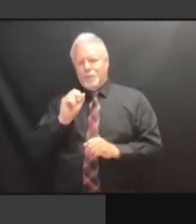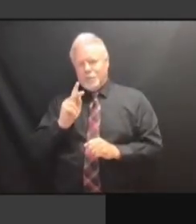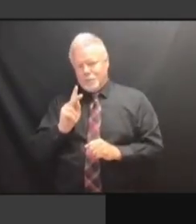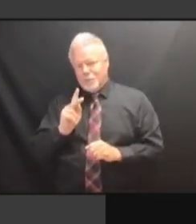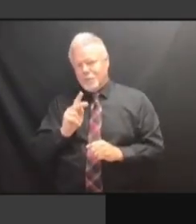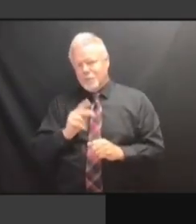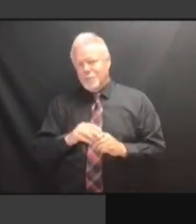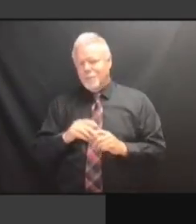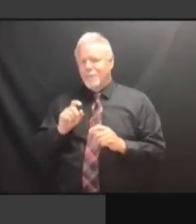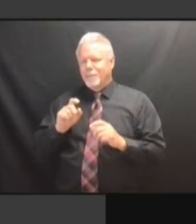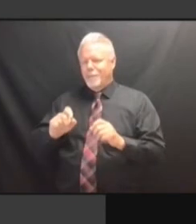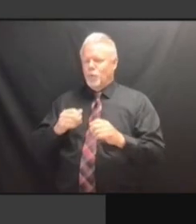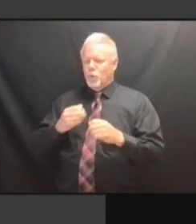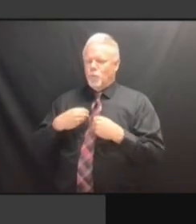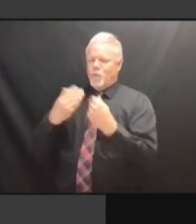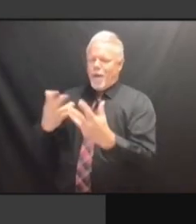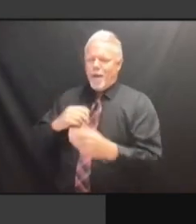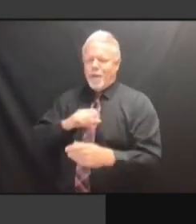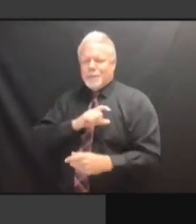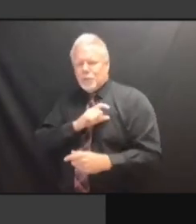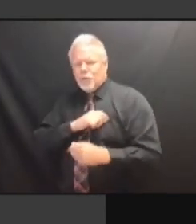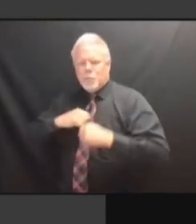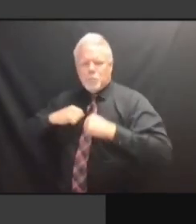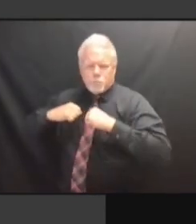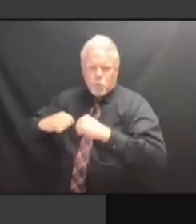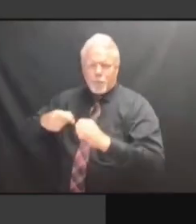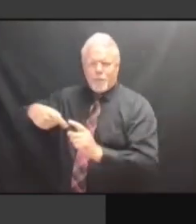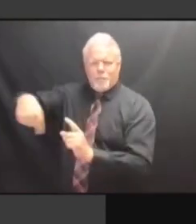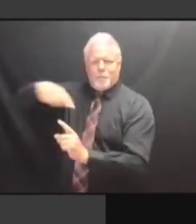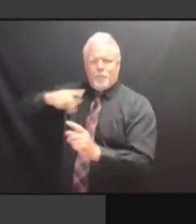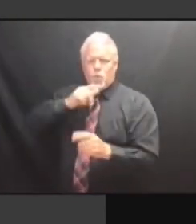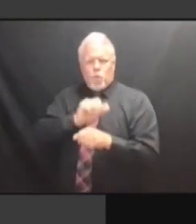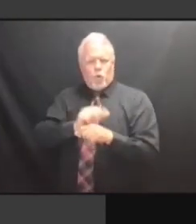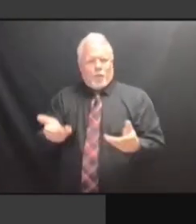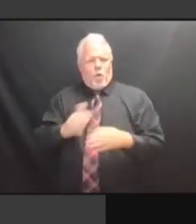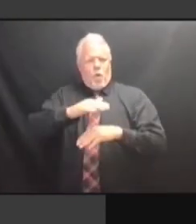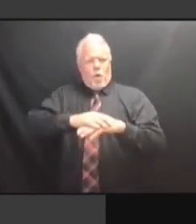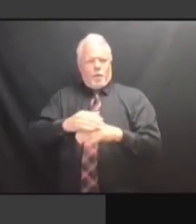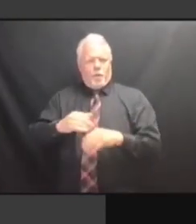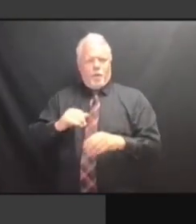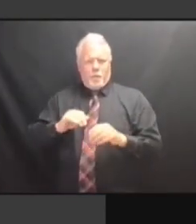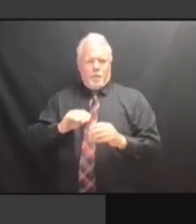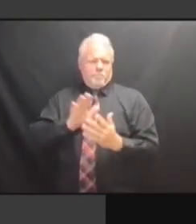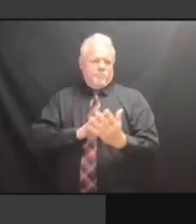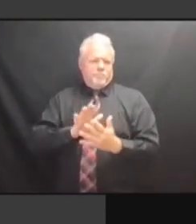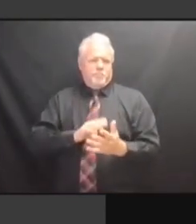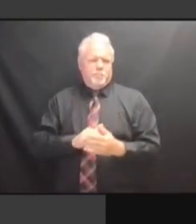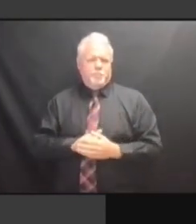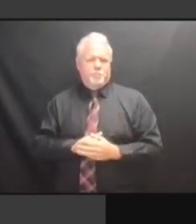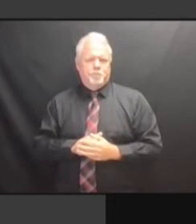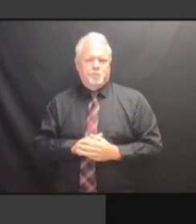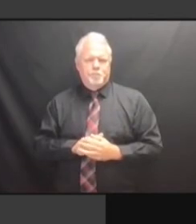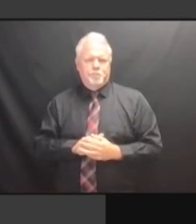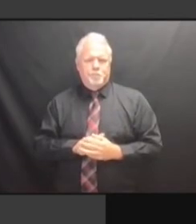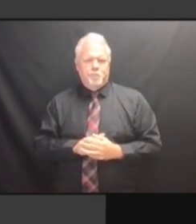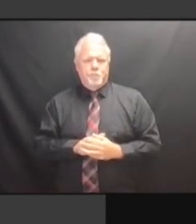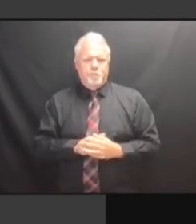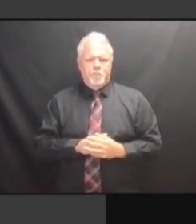THEY COULD DO SOME REVIEWS. THEY COULD DO SOME REVIEWS. BUT THEY COULD DO SOME REVIEWS. BUT THEY THEY COULD DO SOME REVIEWS. BUT THEY STILL THEY COULD DO SOME REVIEWS. BUT THEY STILL HAD THEY COULD DO SOME REVIEWS. BUT THEY STILL HAD TO THEY COULD DO SOME REVIEWS. BUT THEY STILL HAD TO HAVE BUT THEY STILL HAD TO HAVE BUT THEY STILL HAD TO HAVE ACCESS BUT THEY STILL HAD TO HAVE ACCESS TO BUT THEY STILL HAD TO HAVE ACCESS TO A BUT THEY STILL HAD TO HAVE ACCESS TO A LOT BUT THEY STILL HAD TO HAVE ACCESS TO A LOT OF BUT THEY STILL HAD TO HAVE ACCESS TO A LOT OF THE BUT THEY STILL HAD TO HAVE ACCESS TO A LOT OF THE DOCUMENTS ACCESS TO A LOT OF THE DOCUMENTS ACCESS TO A LOT OF THE DOCUMENTS THAT ACCESS TO A LOT OF THE DOCUMENTS THAT ARE ACCESS TO A LOT OF THE DOCUMENTS THAT ARE SCANNED ACCESS TO A LOT OF THE DOCUMENTS THAT ARE SCANNED IN ACCESS TO A LOT OF THE DOCUMENTS THAT ARE SCANNED IN AND ACCESS TO A LOT OF THE DOCUMENTS THAT ARE SCANNED IN AND AREN'T THAT ARE SCANNED IN AND AREN'T THAT ARE SCANNED IN AND AREN'T NECESSARILY